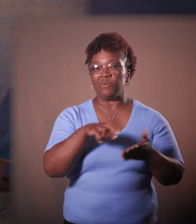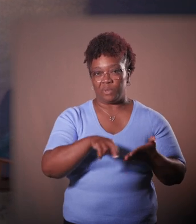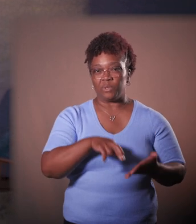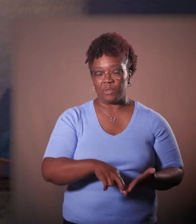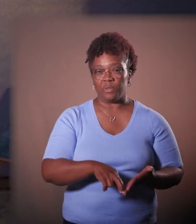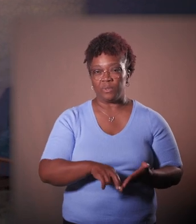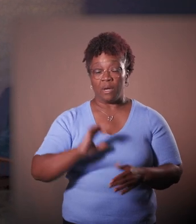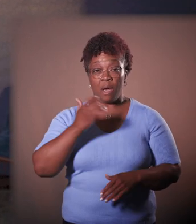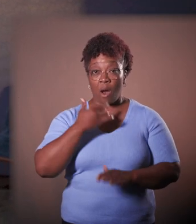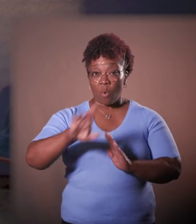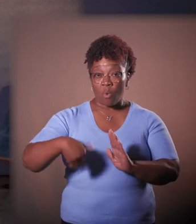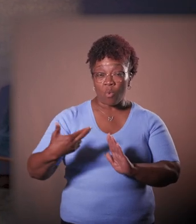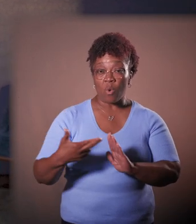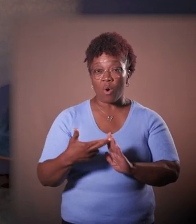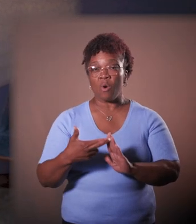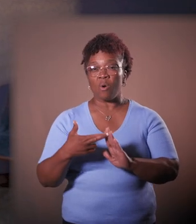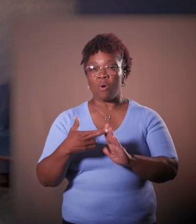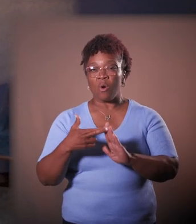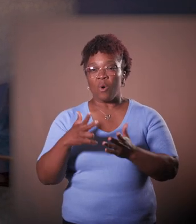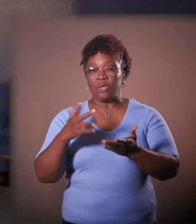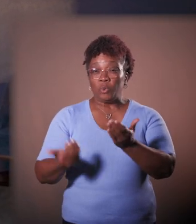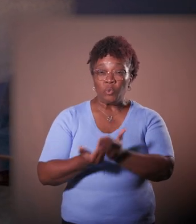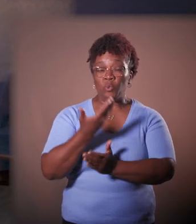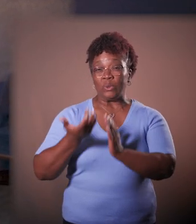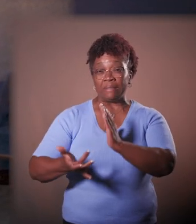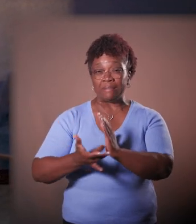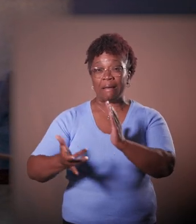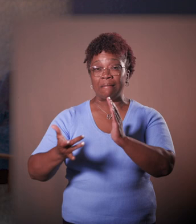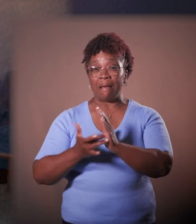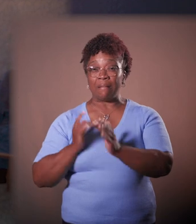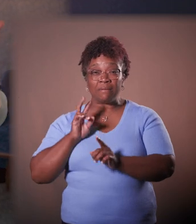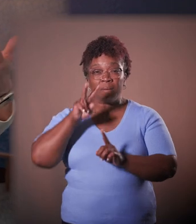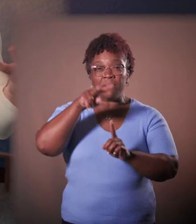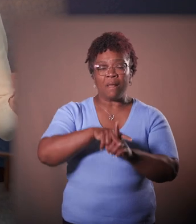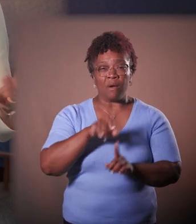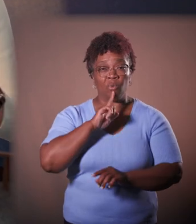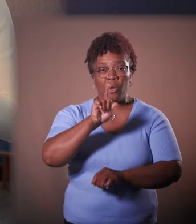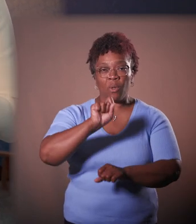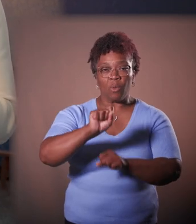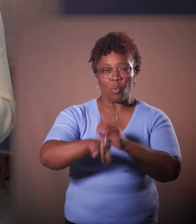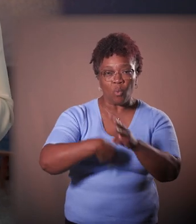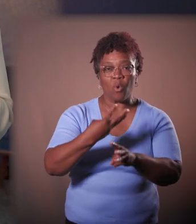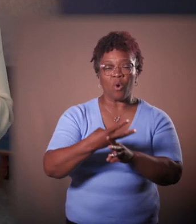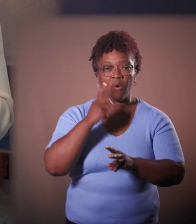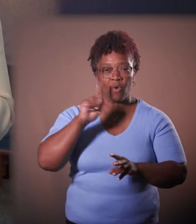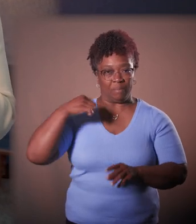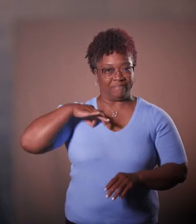and we are tasked with translating these incredible new technologies into real world applications for the public good.